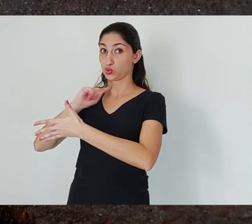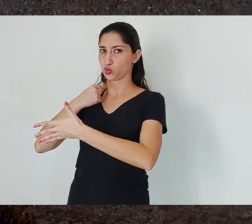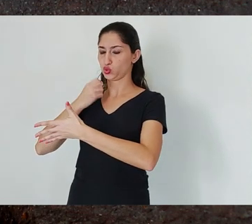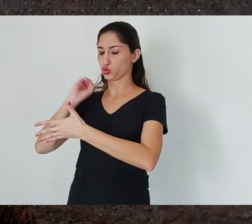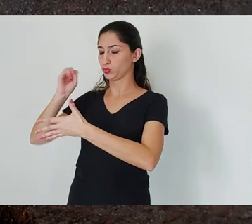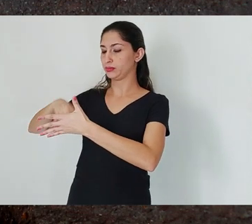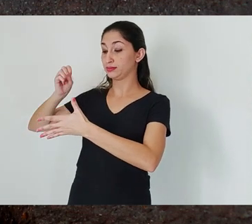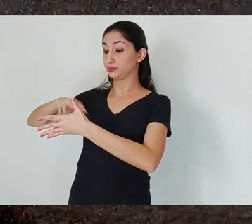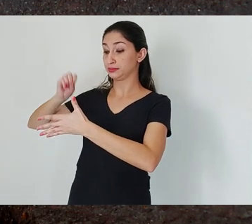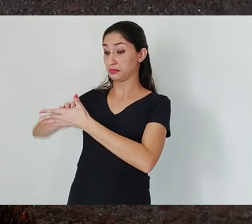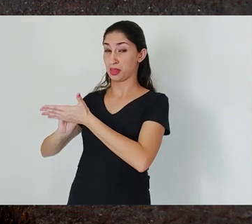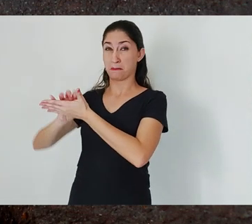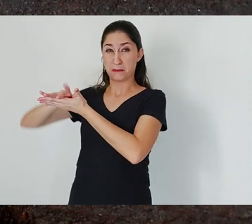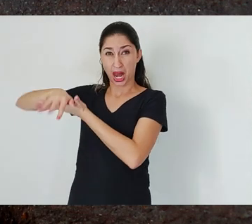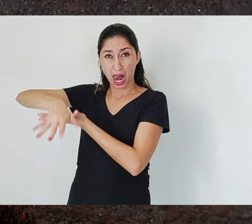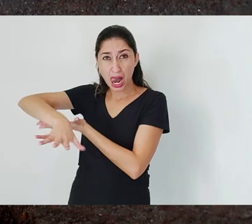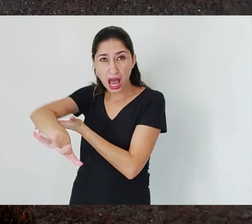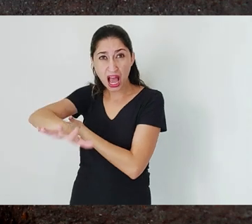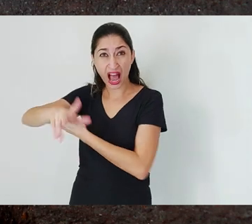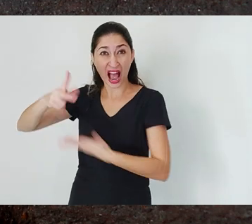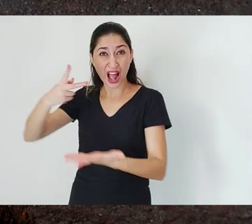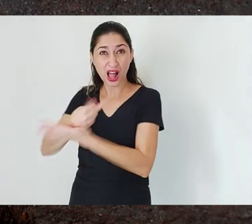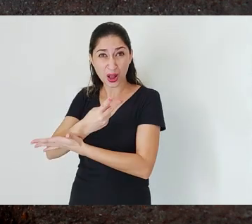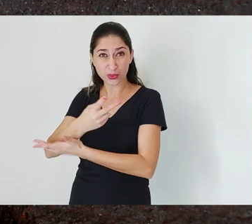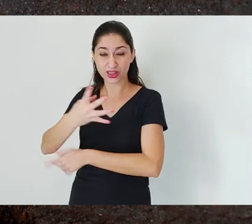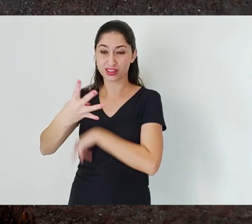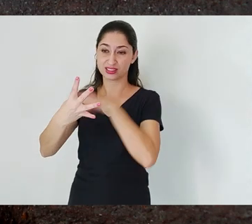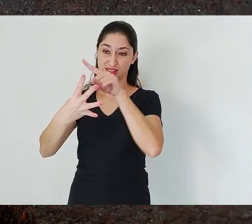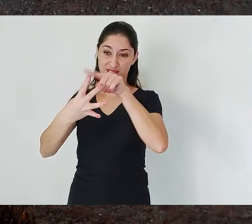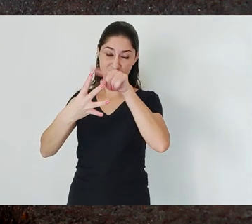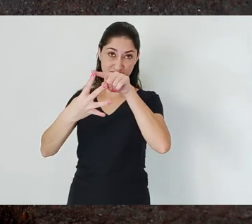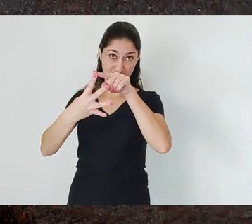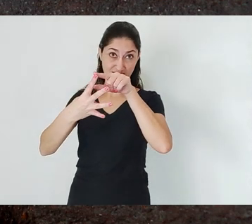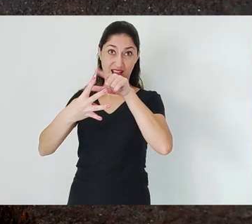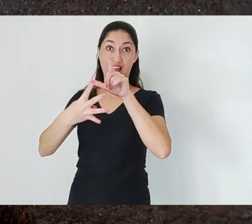the Bela Fama pumping station, 2 400 000 people will have